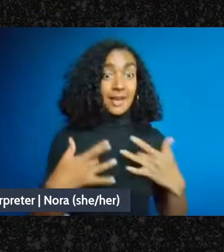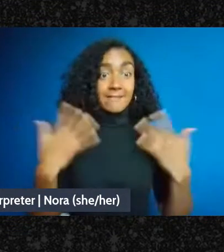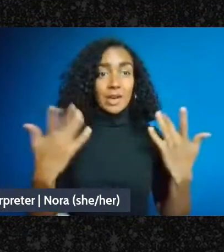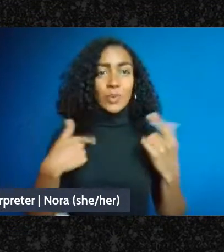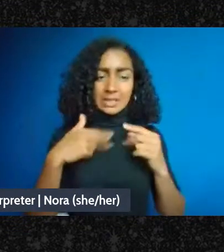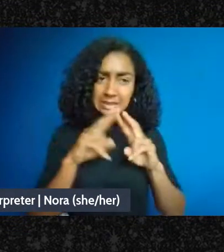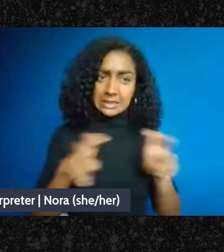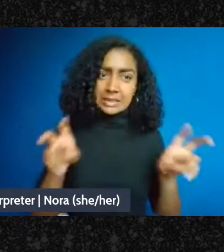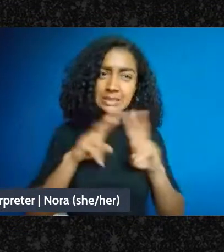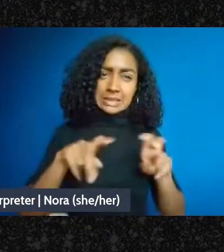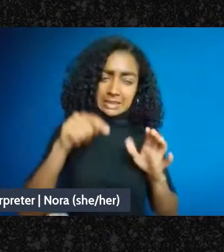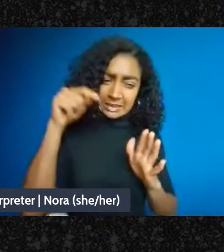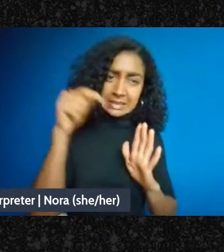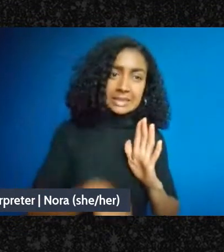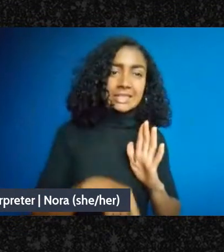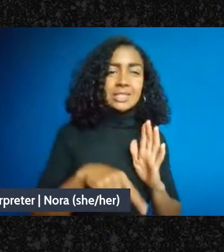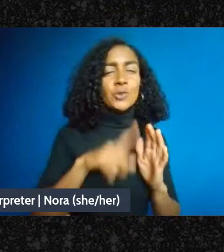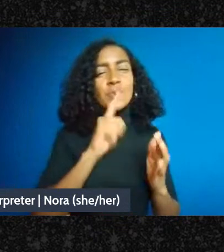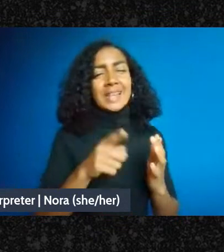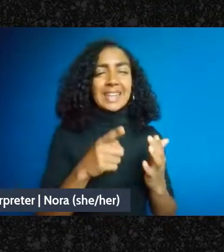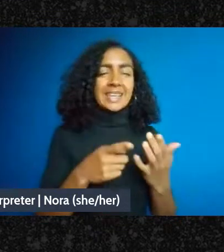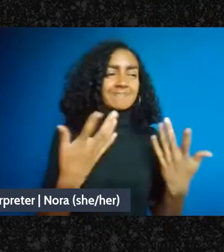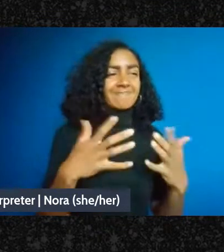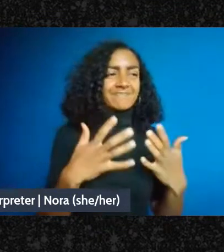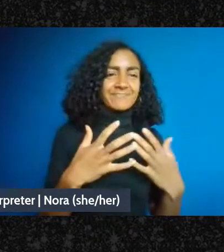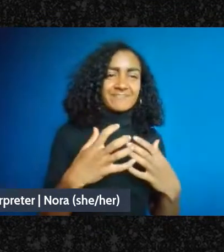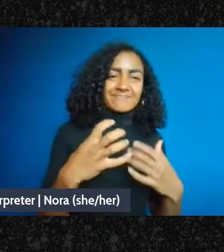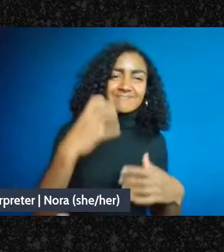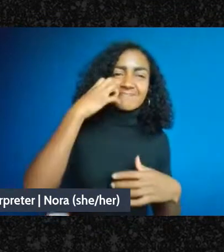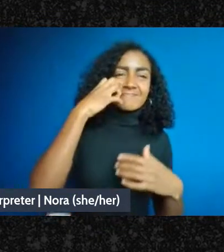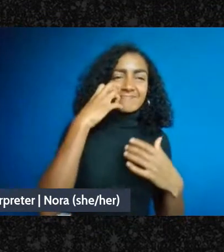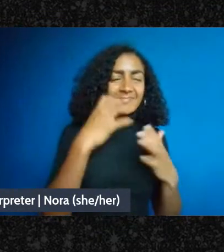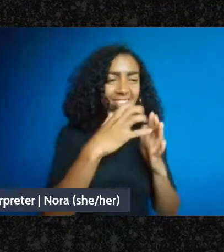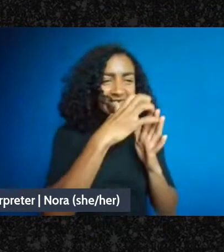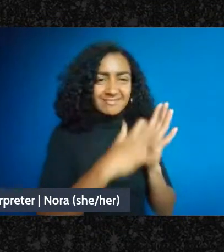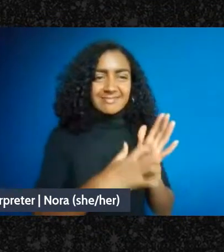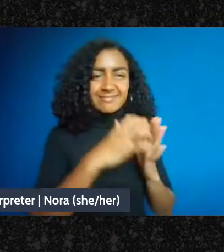many people need that information right now. But I just wanted to say that transparently, this event